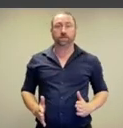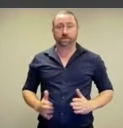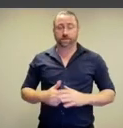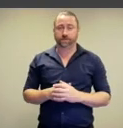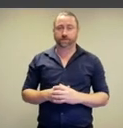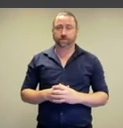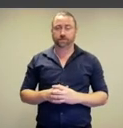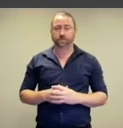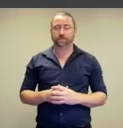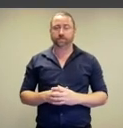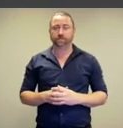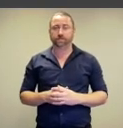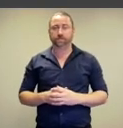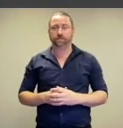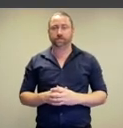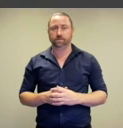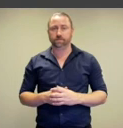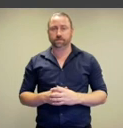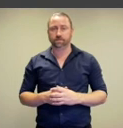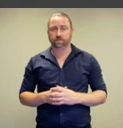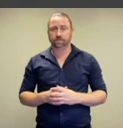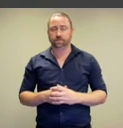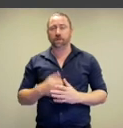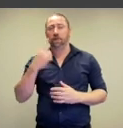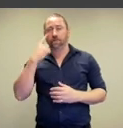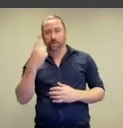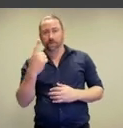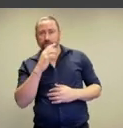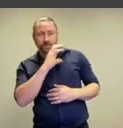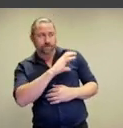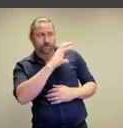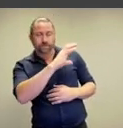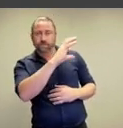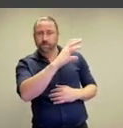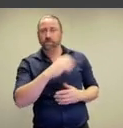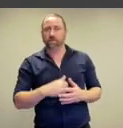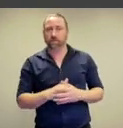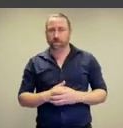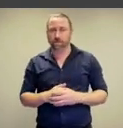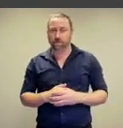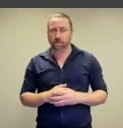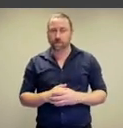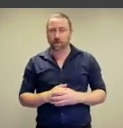they've created so we see